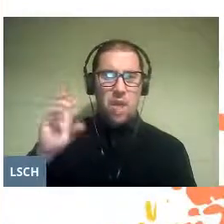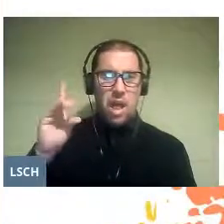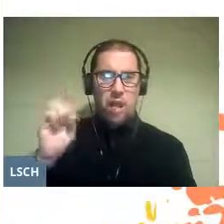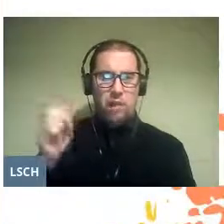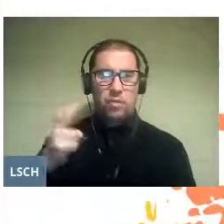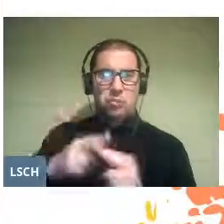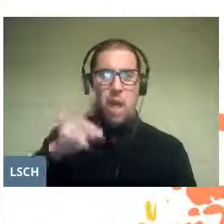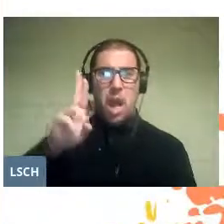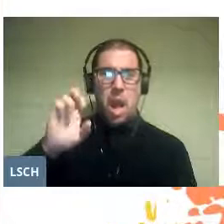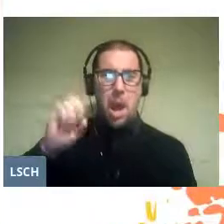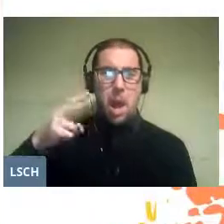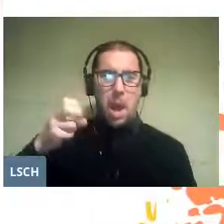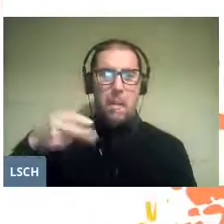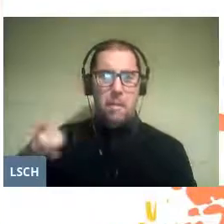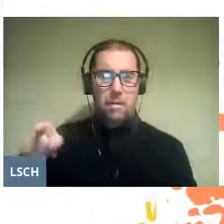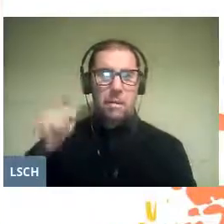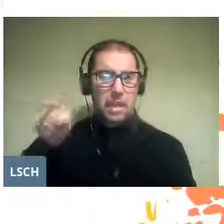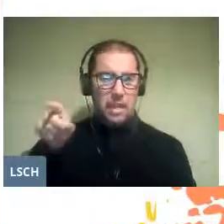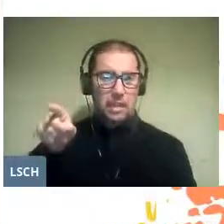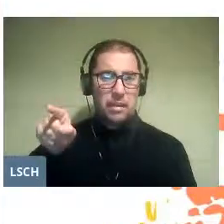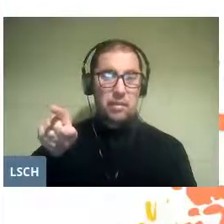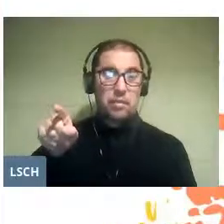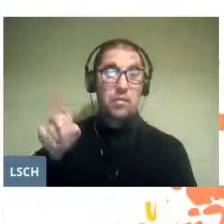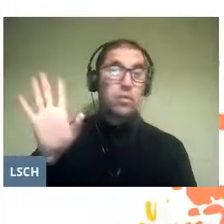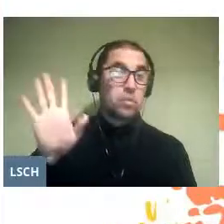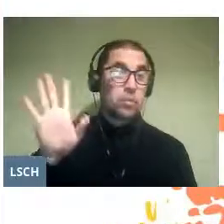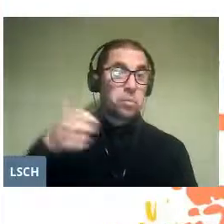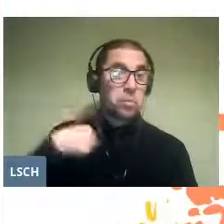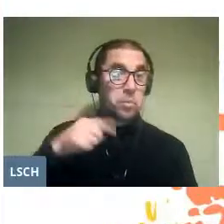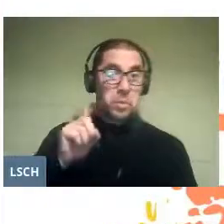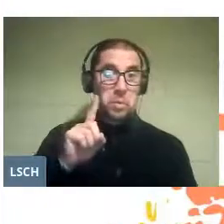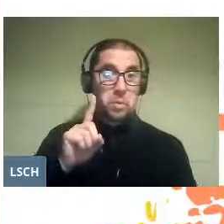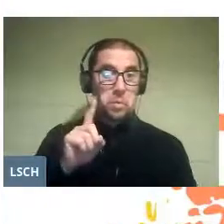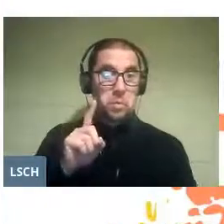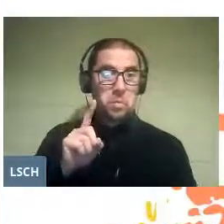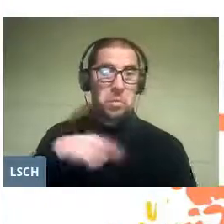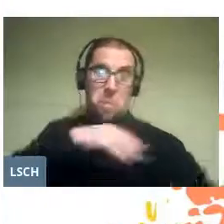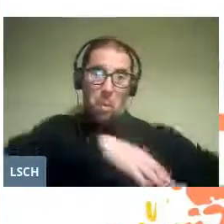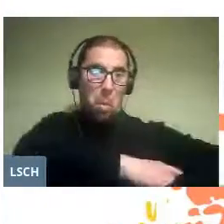It will serve to show that I am not here to pull a rabbit out of the hat,